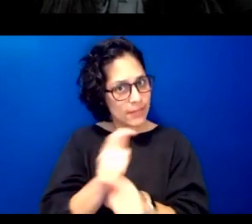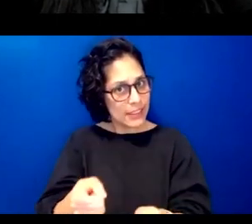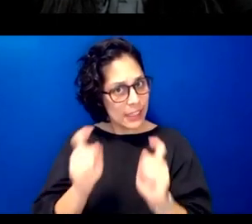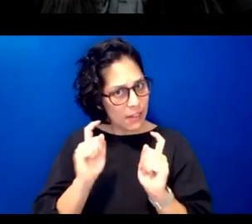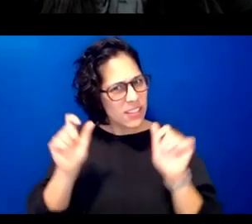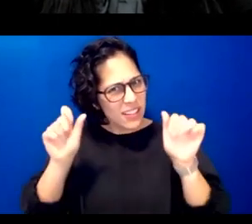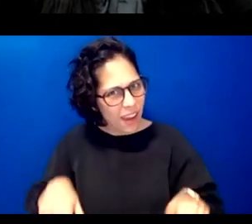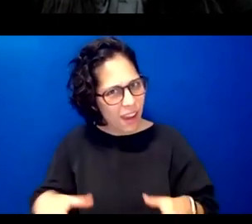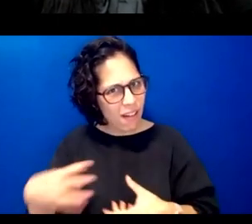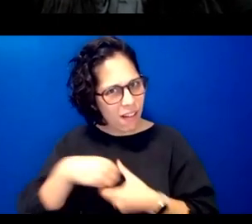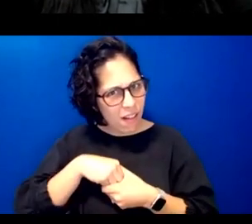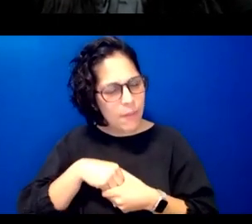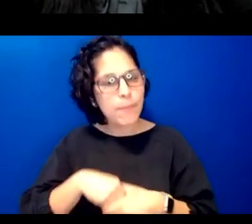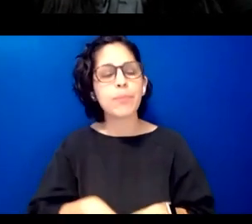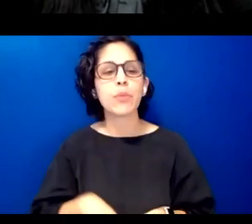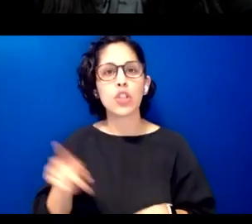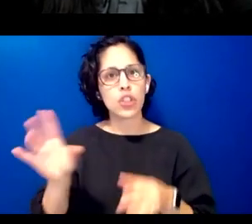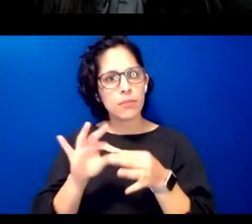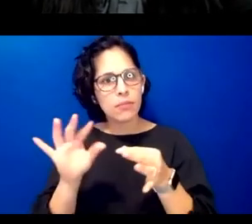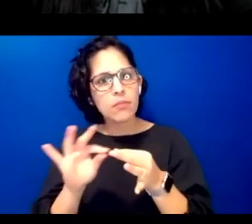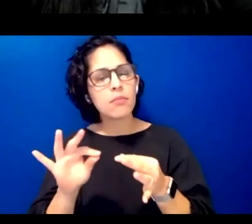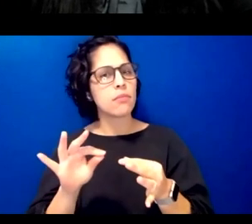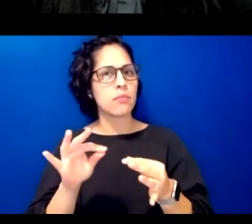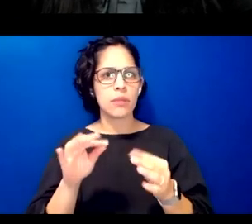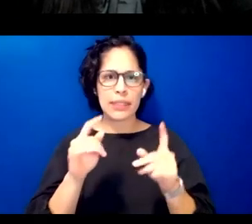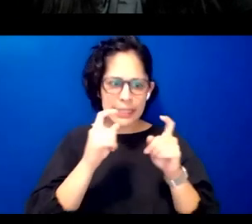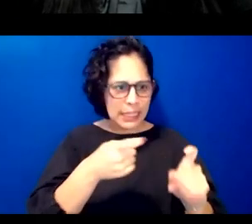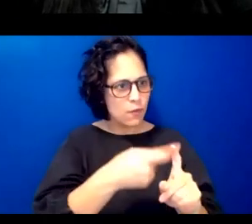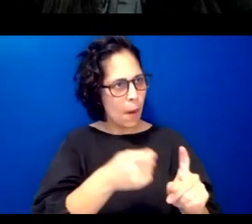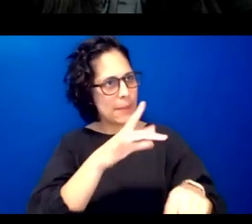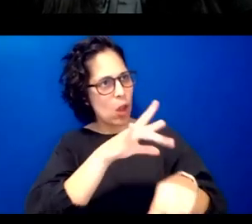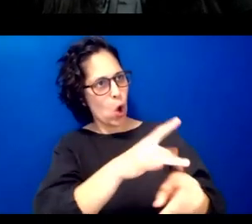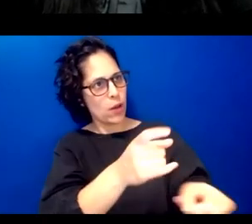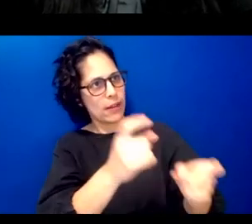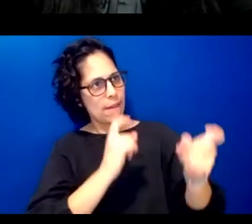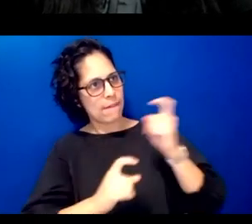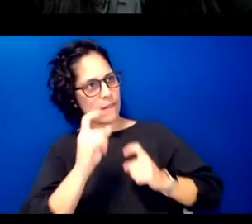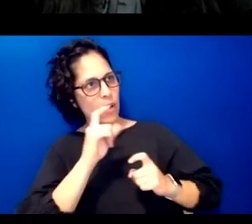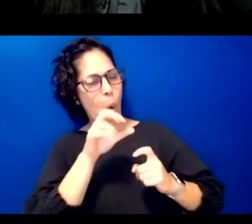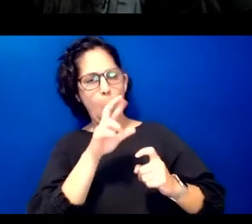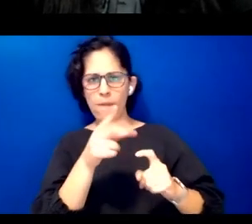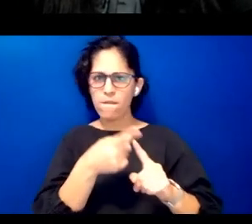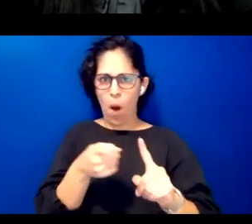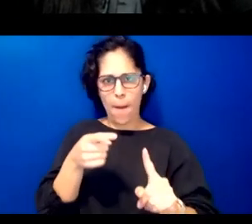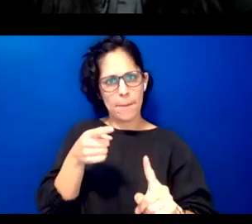and continues gifts from the earth or from each other establish a particular relationship